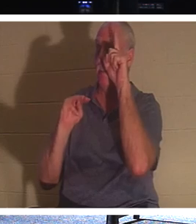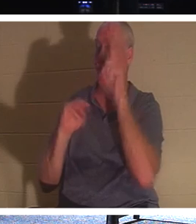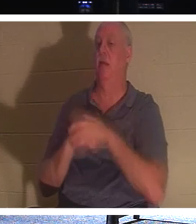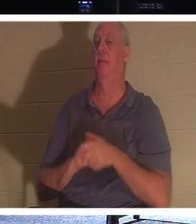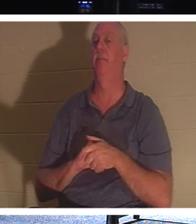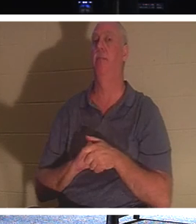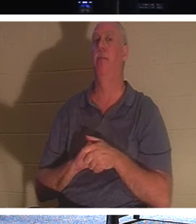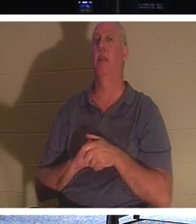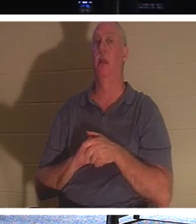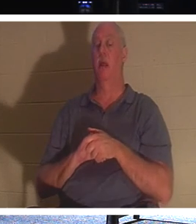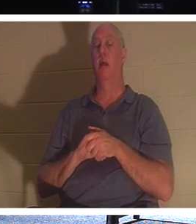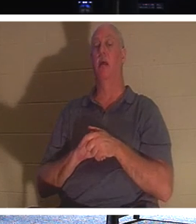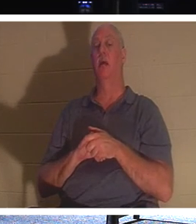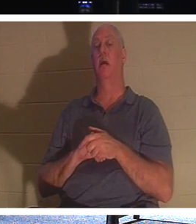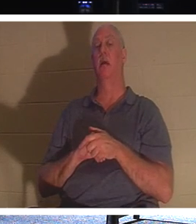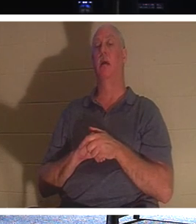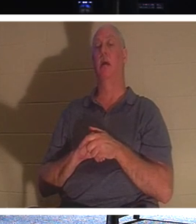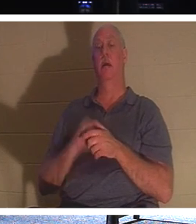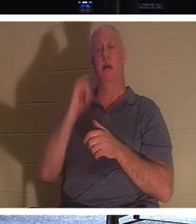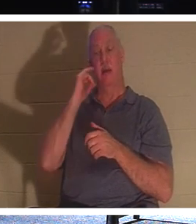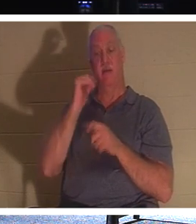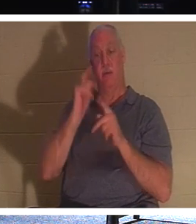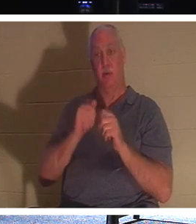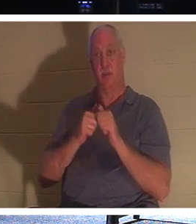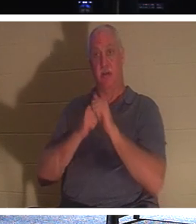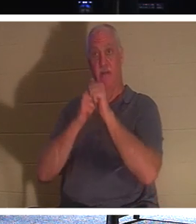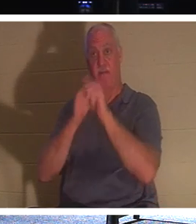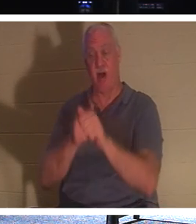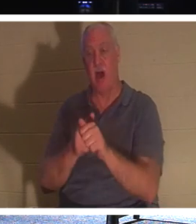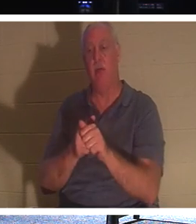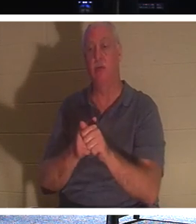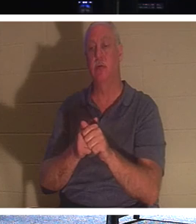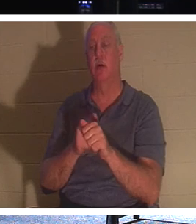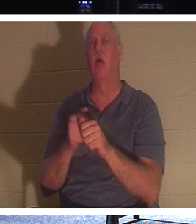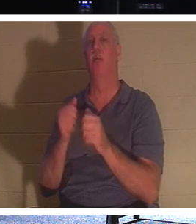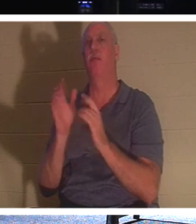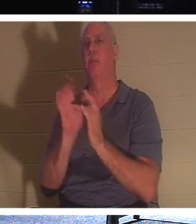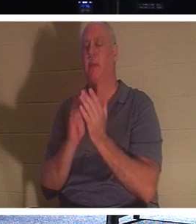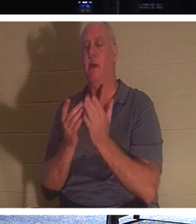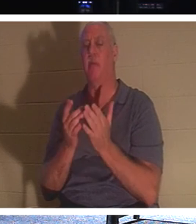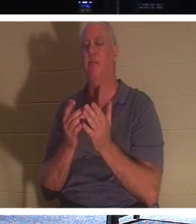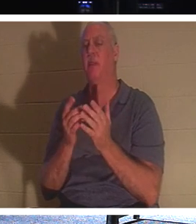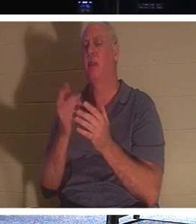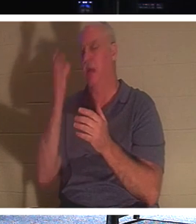a man wanted to follow Christ but attend to his father's funeral needs first, Jesus said this,